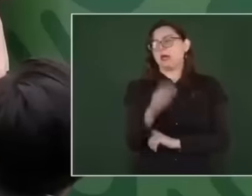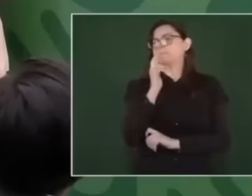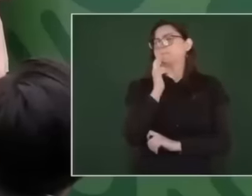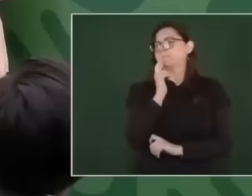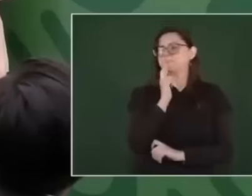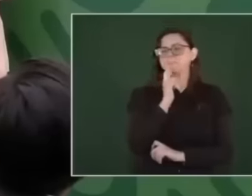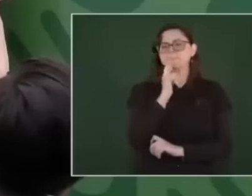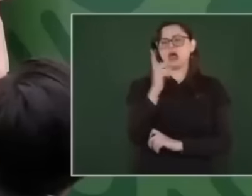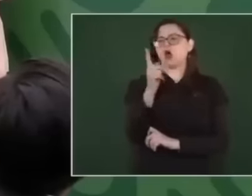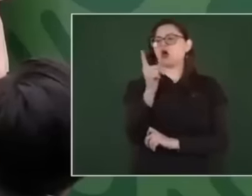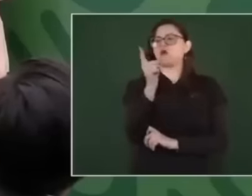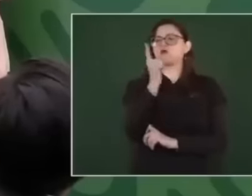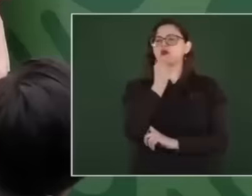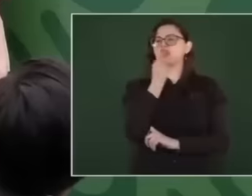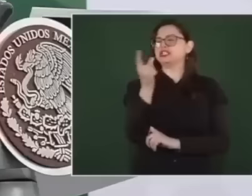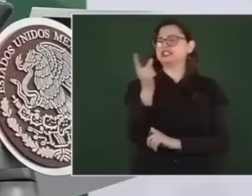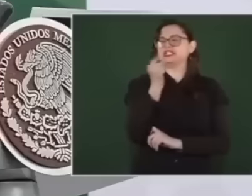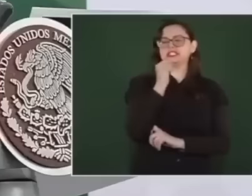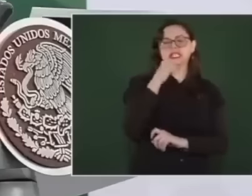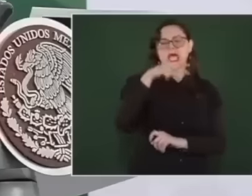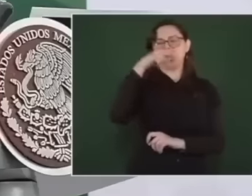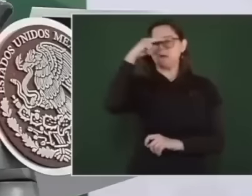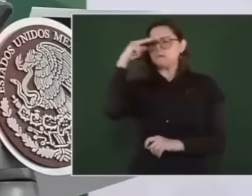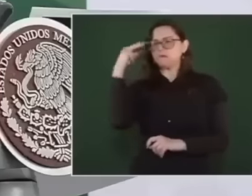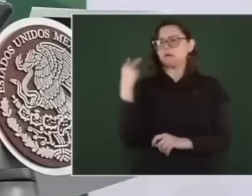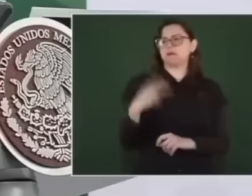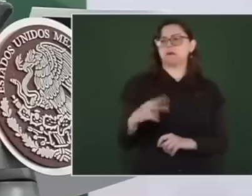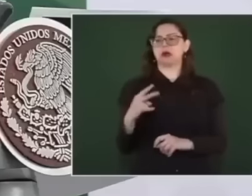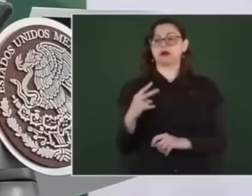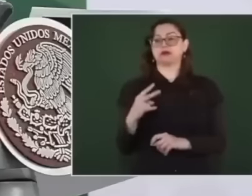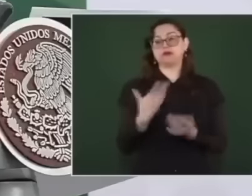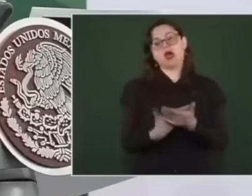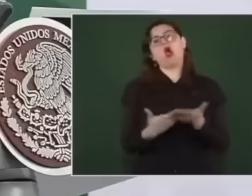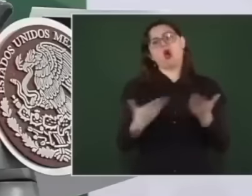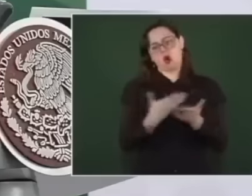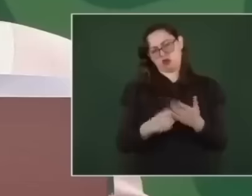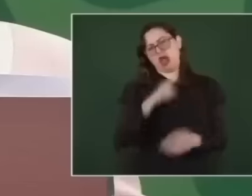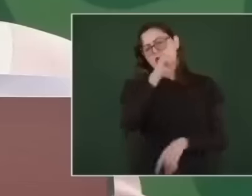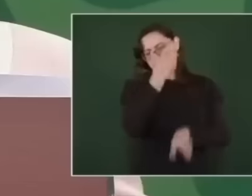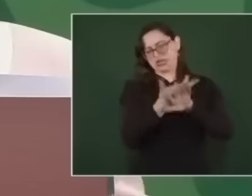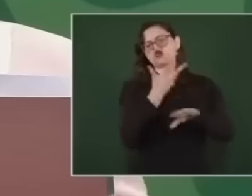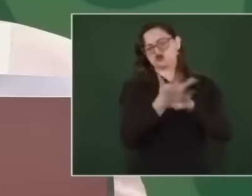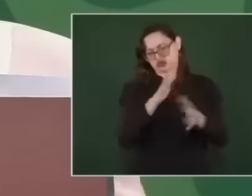he is already a prisoner in the Brooklyn New York jail, as I have learned, accused. of the crimes of